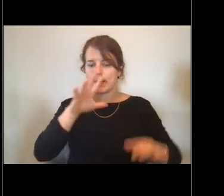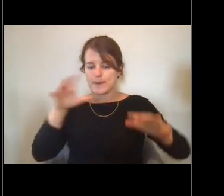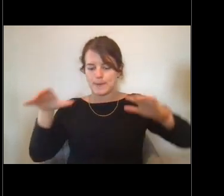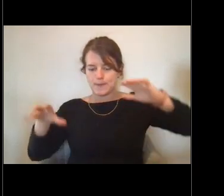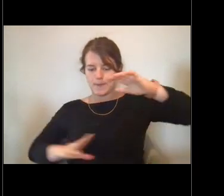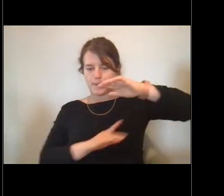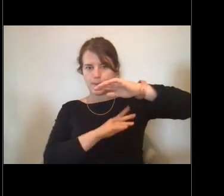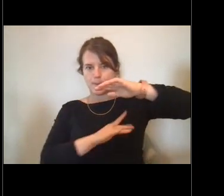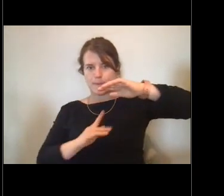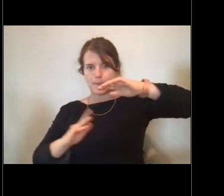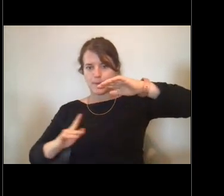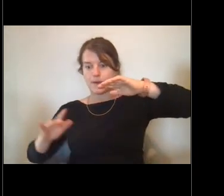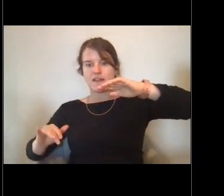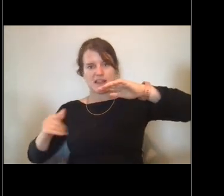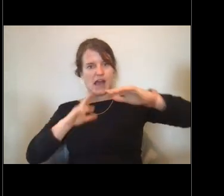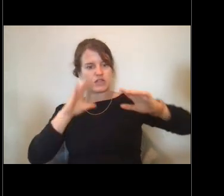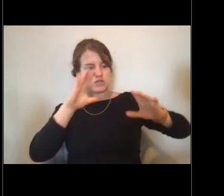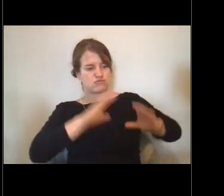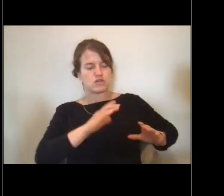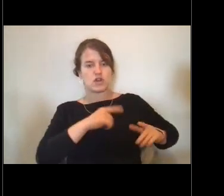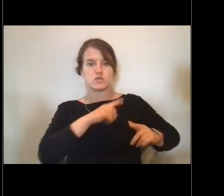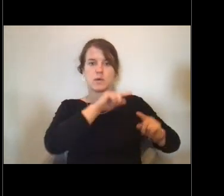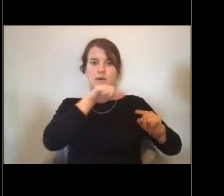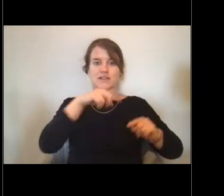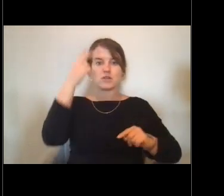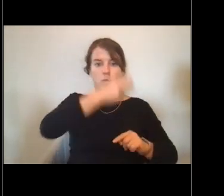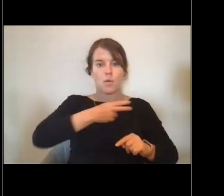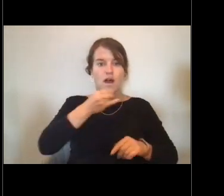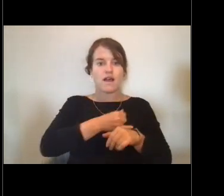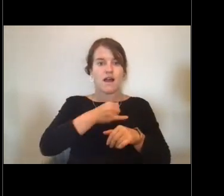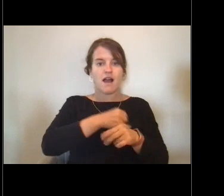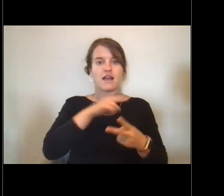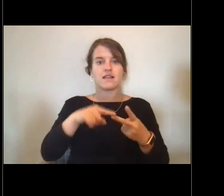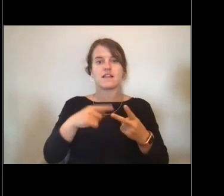out to Guam inside Palau down to American Samoa